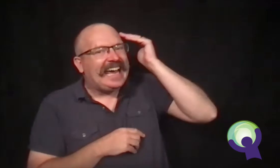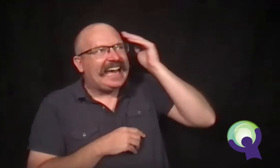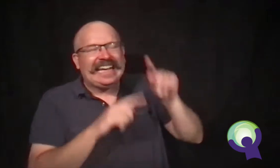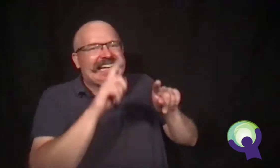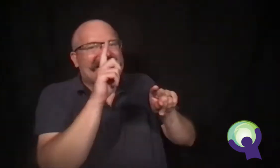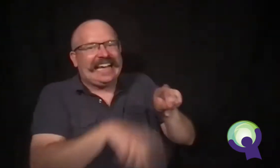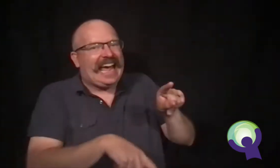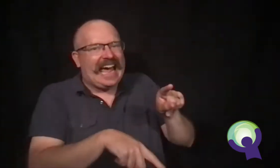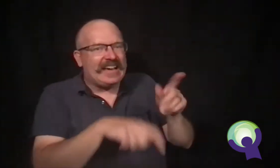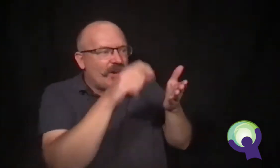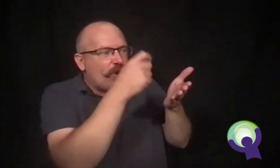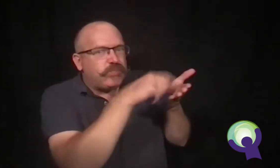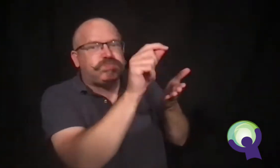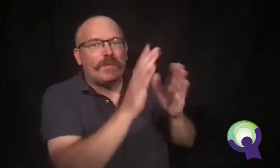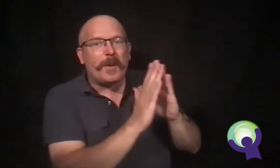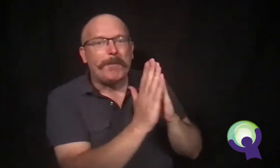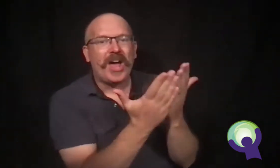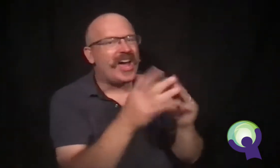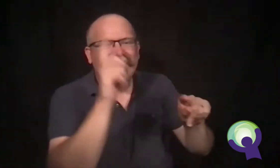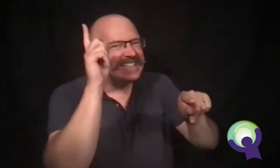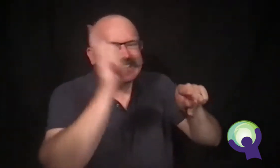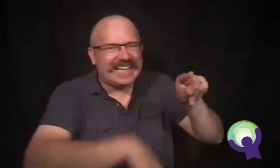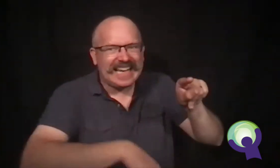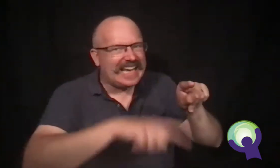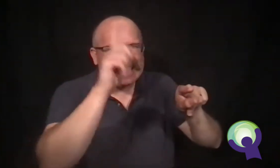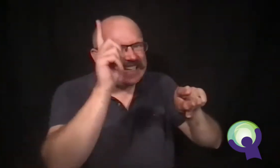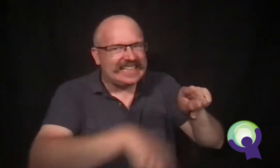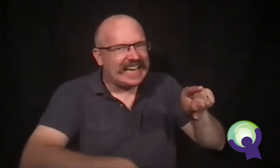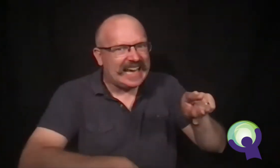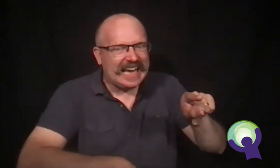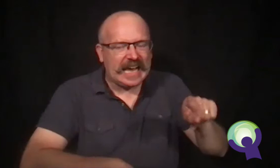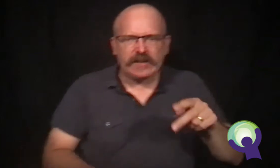At first the desk clerk and Mrs. Scott just looked at each other.